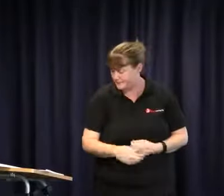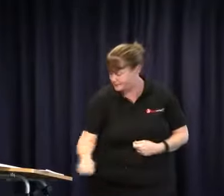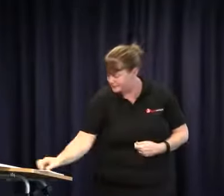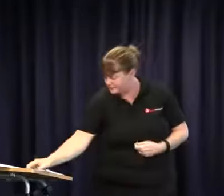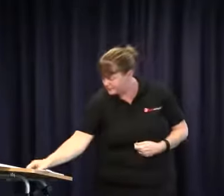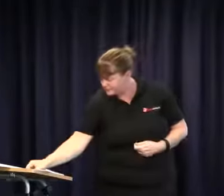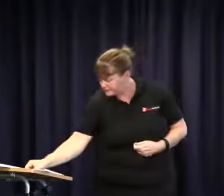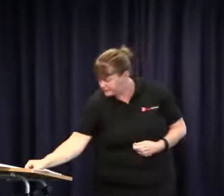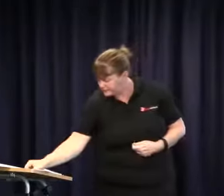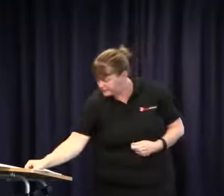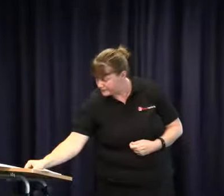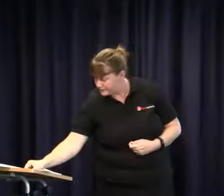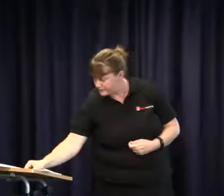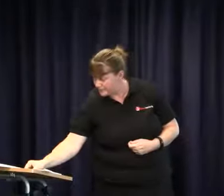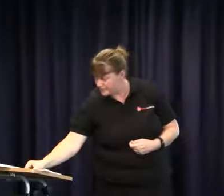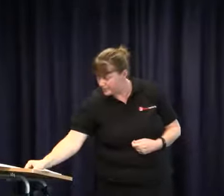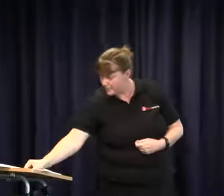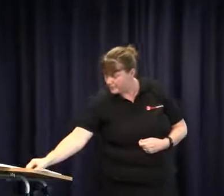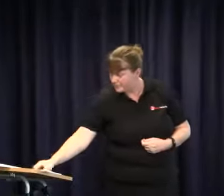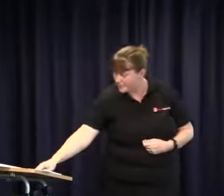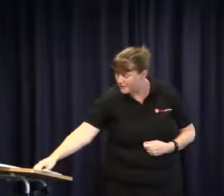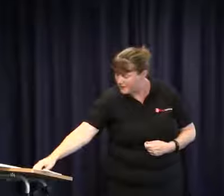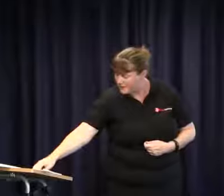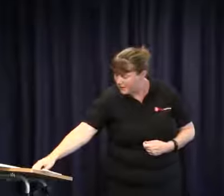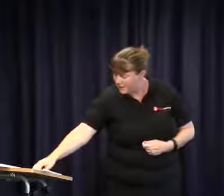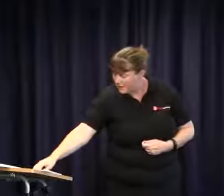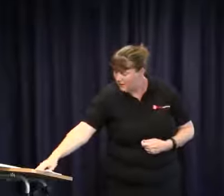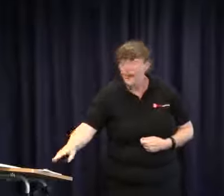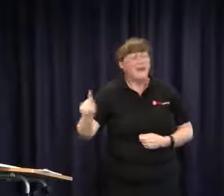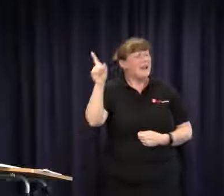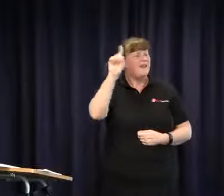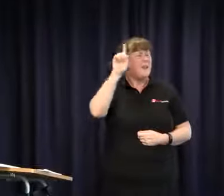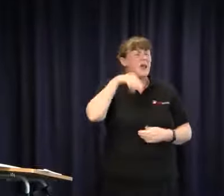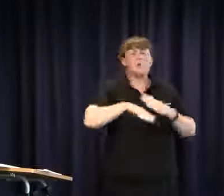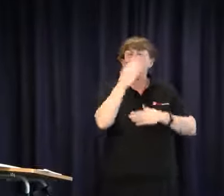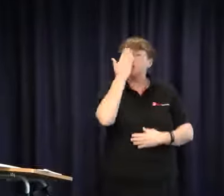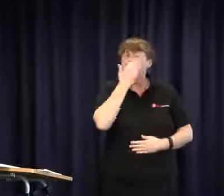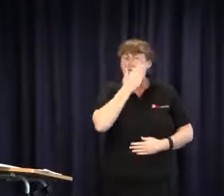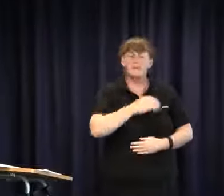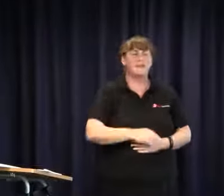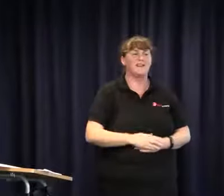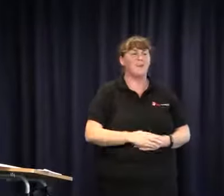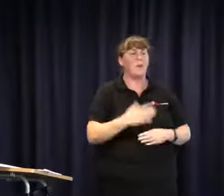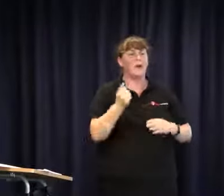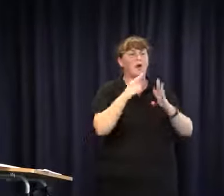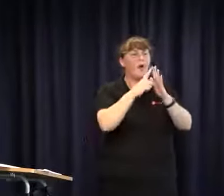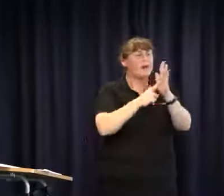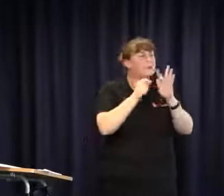in terms of audism and how it exists and it continues on today. Even now within the school